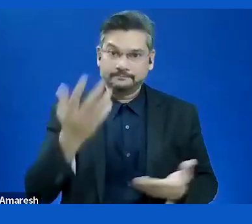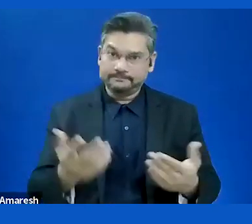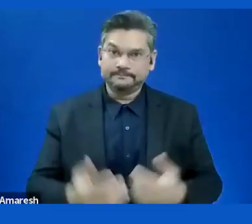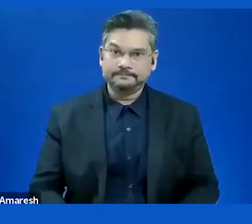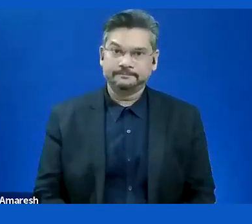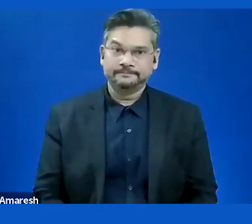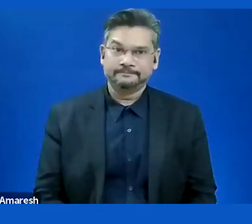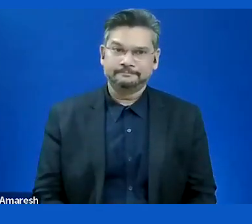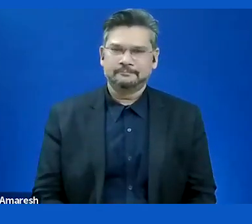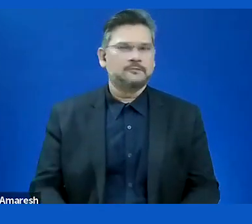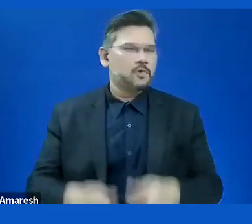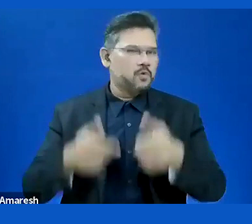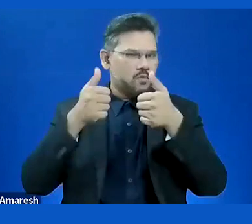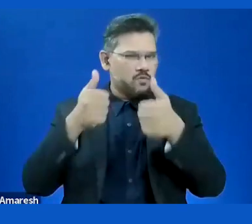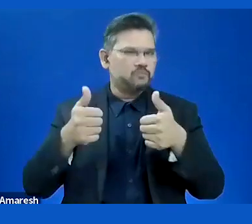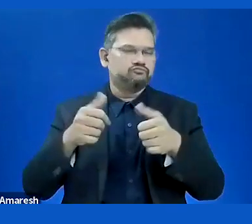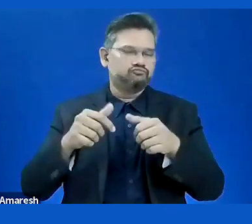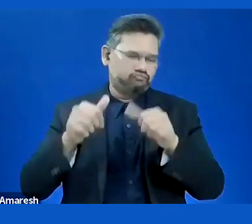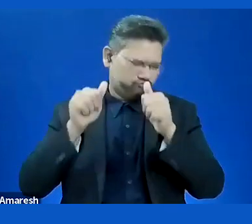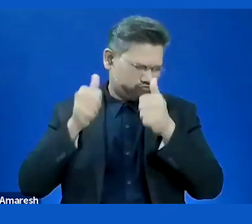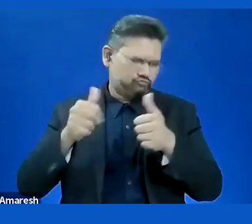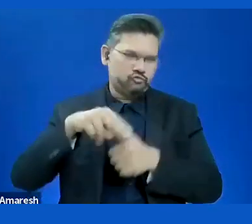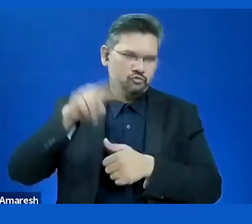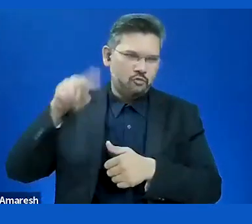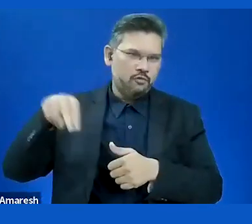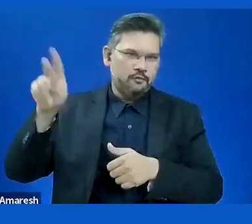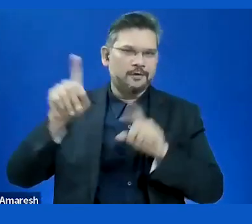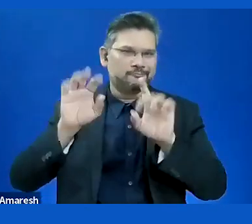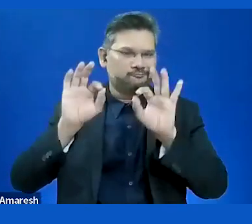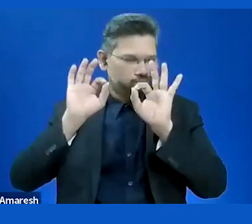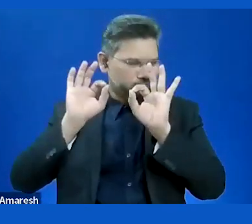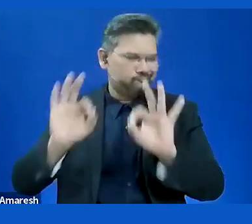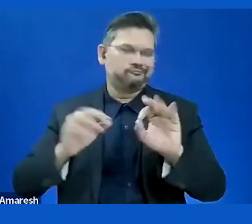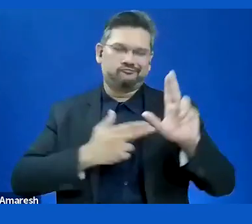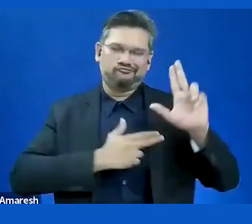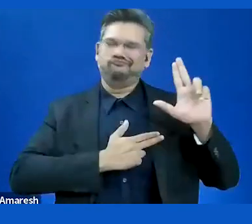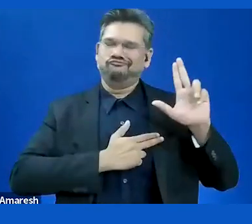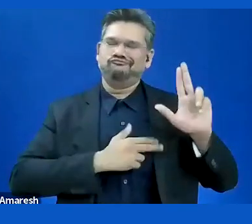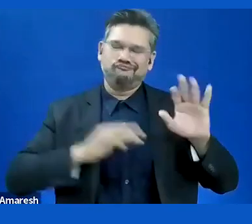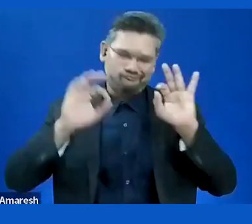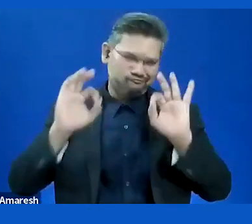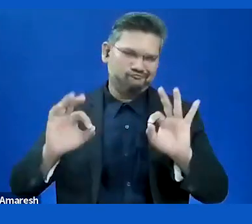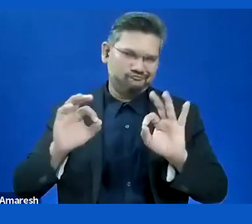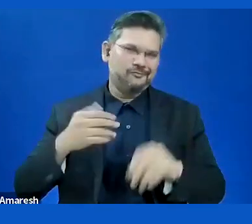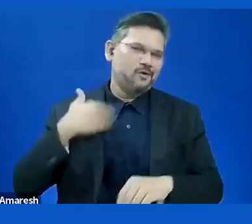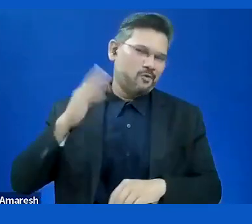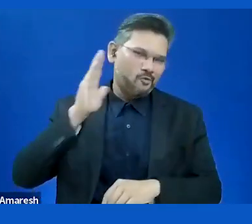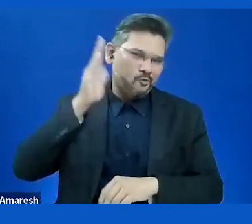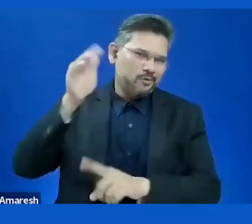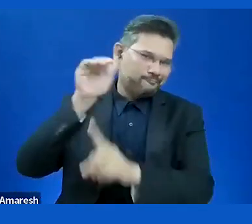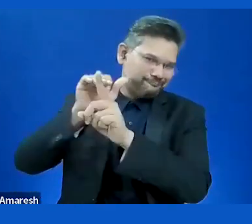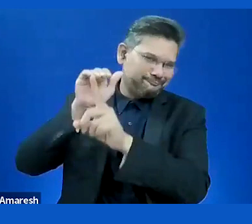commitment from Norway. Thank you for that. We'll have the whole of Europe calling you when they need a user. >> CATO LIE: No worries.